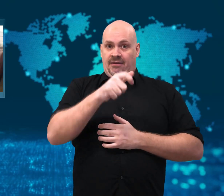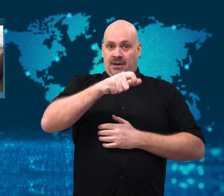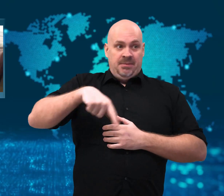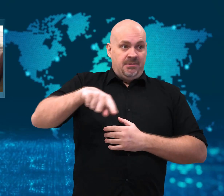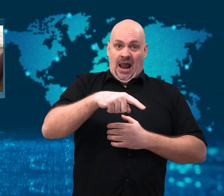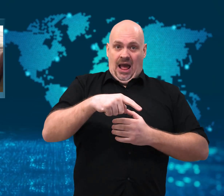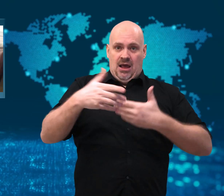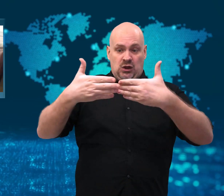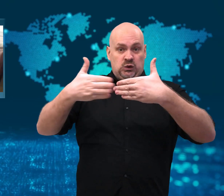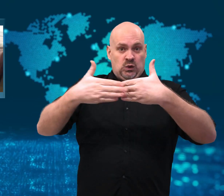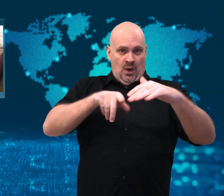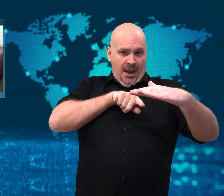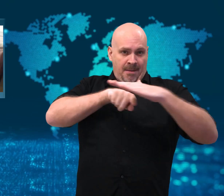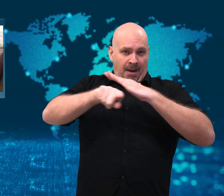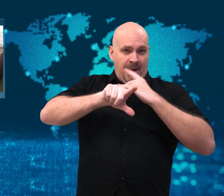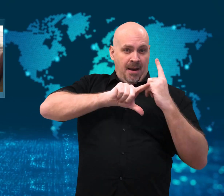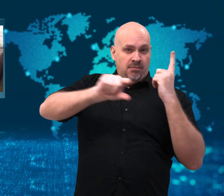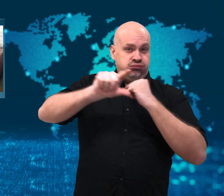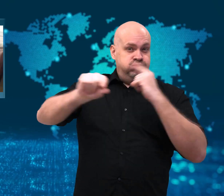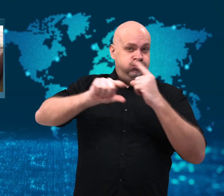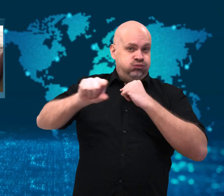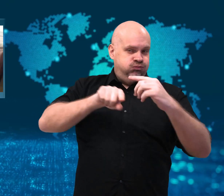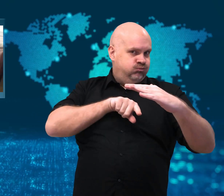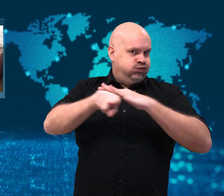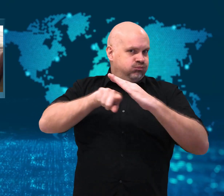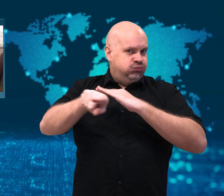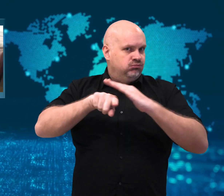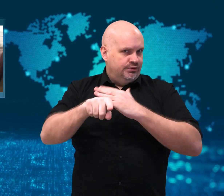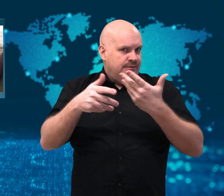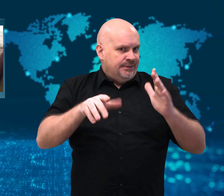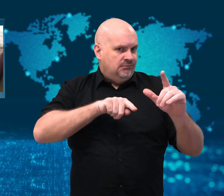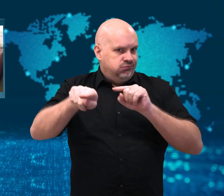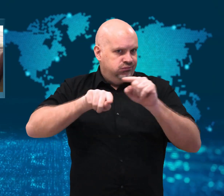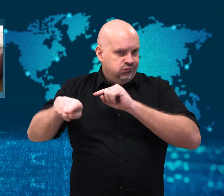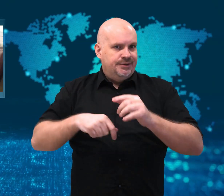followed by the sound of an explosion.